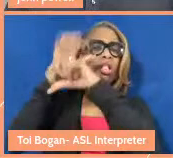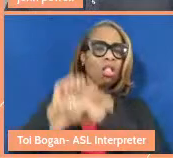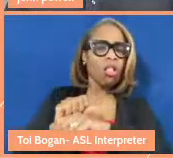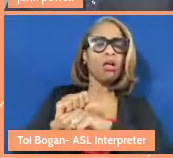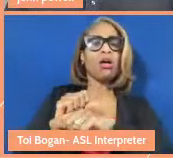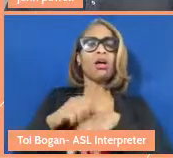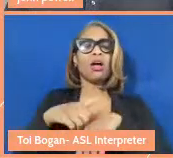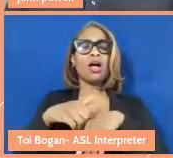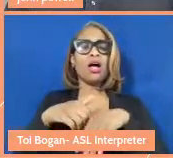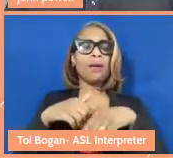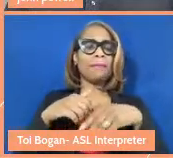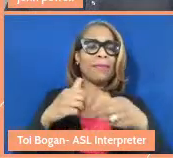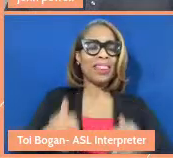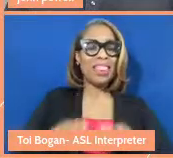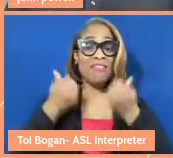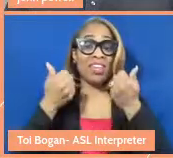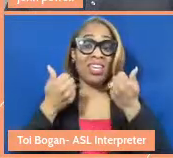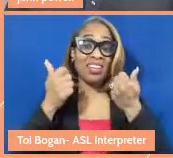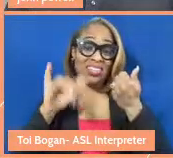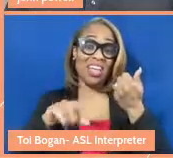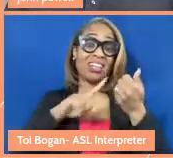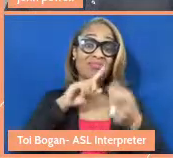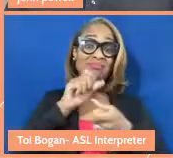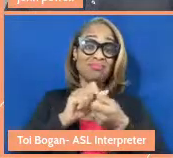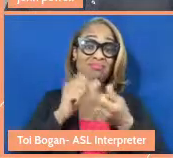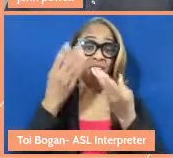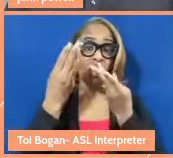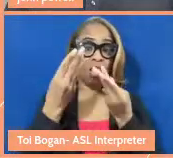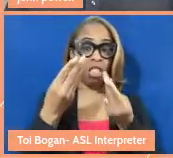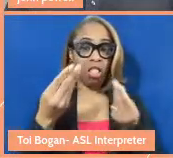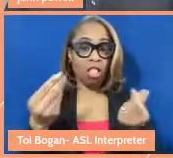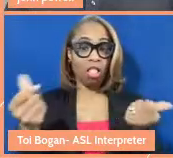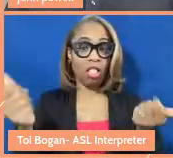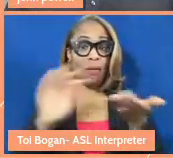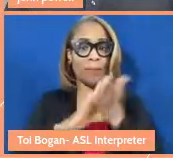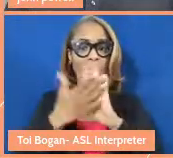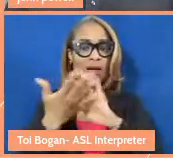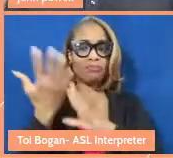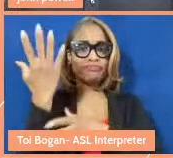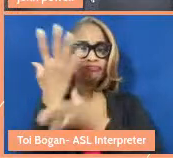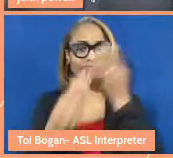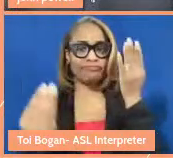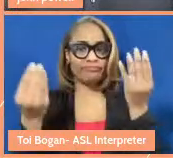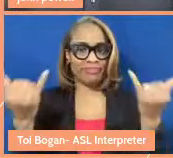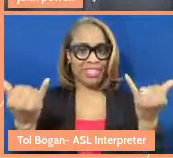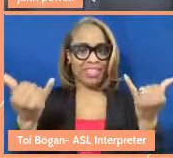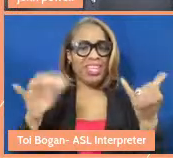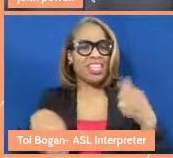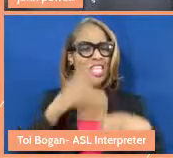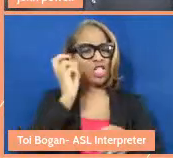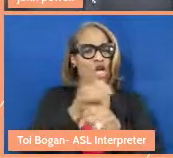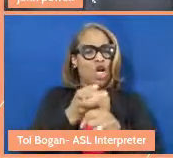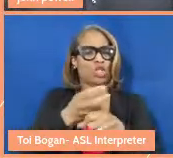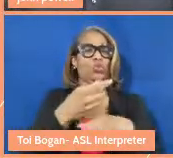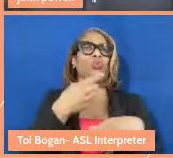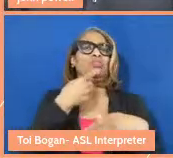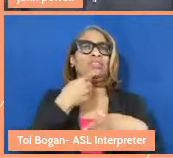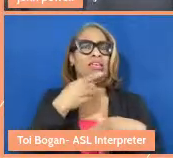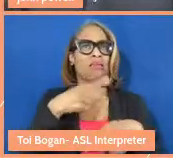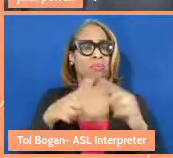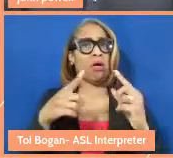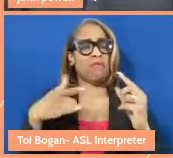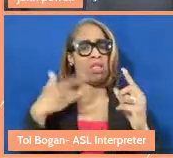are dying. And that's hard to name, but it really does feel very applicable. To just kind of name a